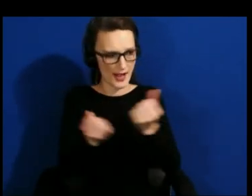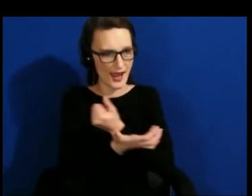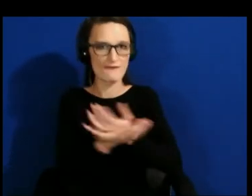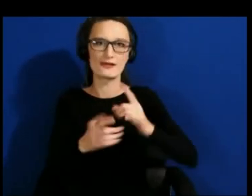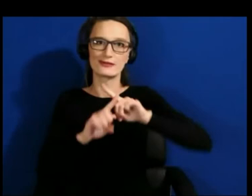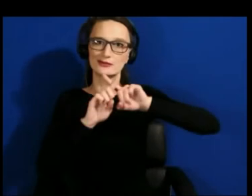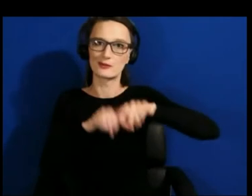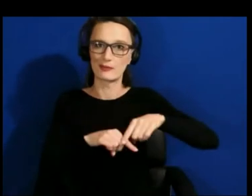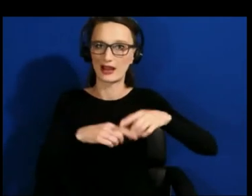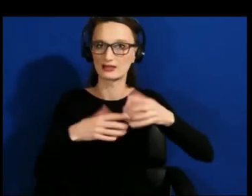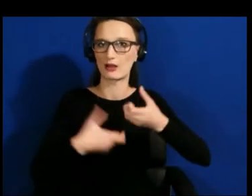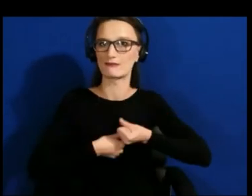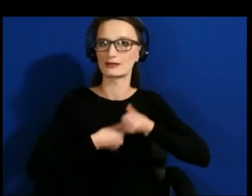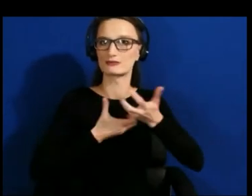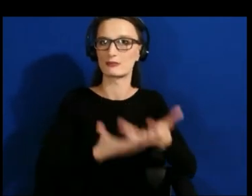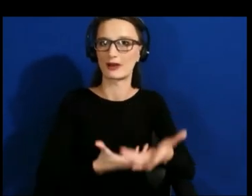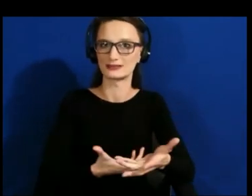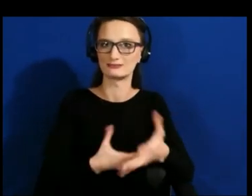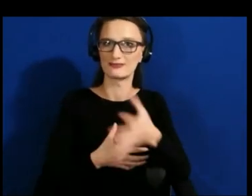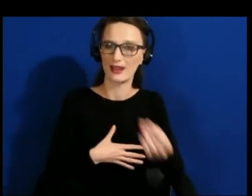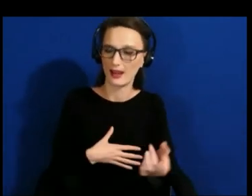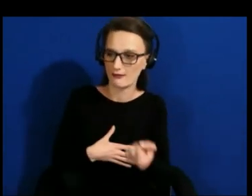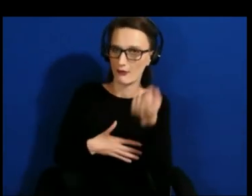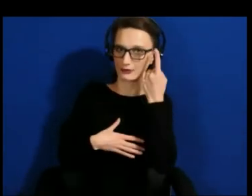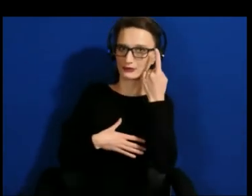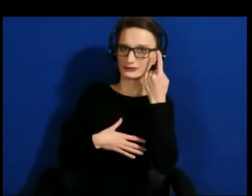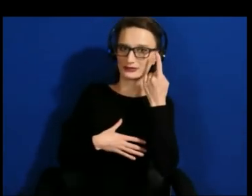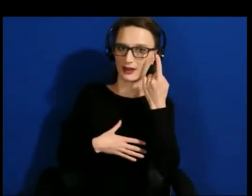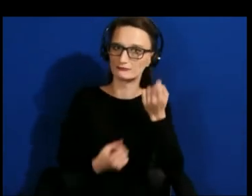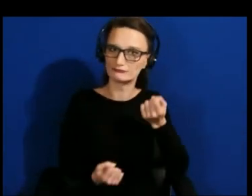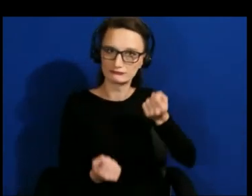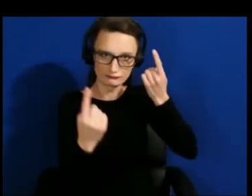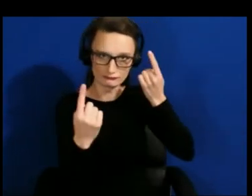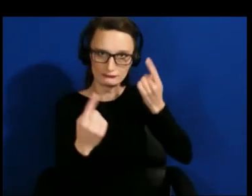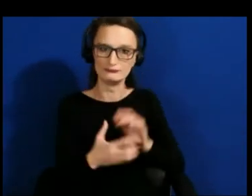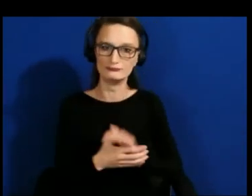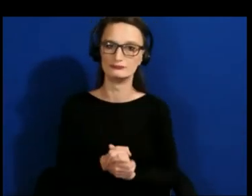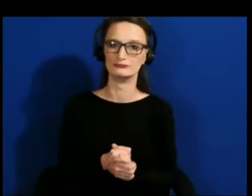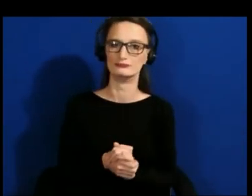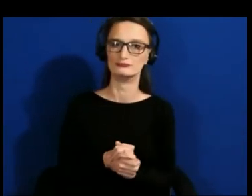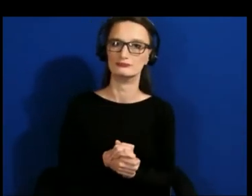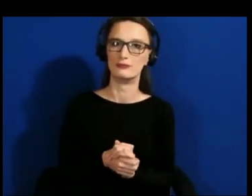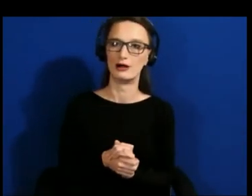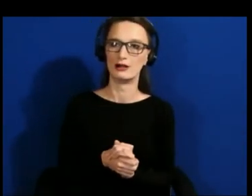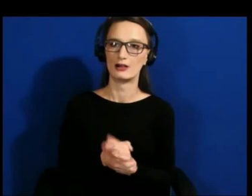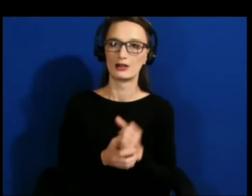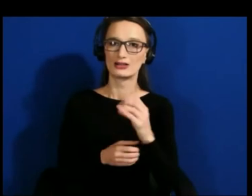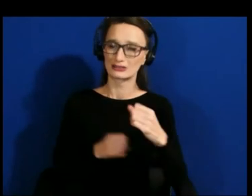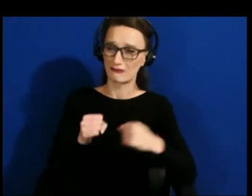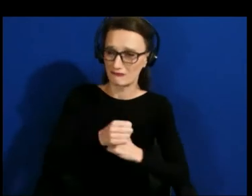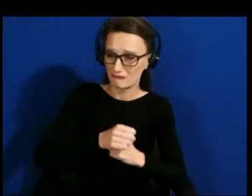yourself and being understood. So fundamentally we believe that social justices and communication